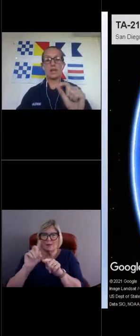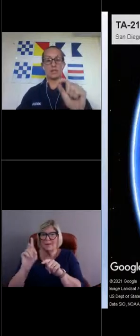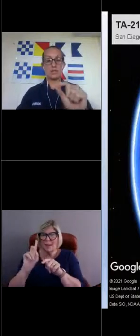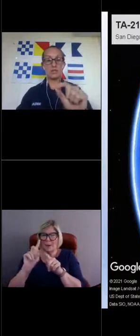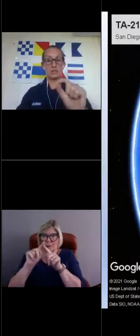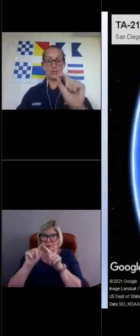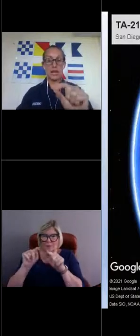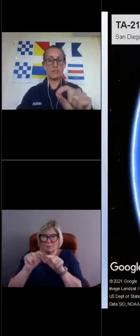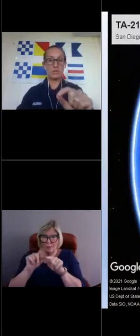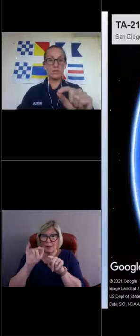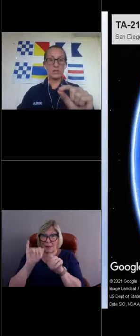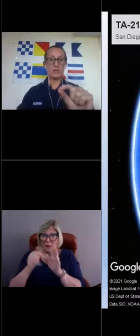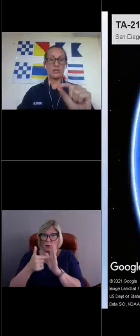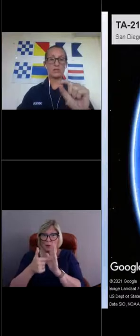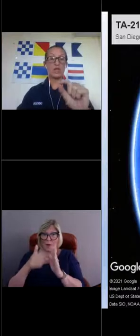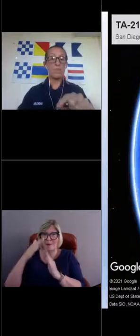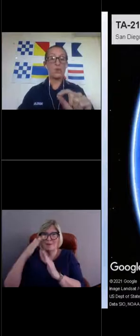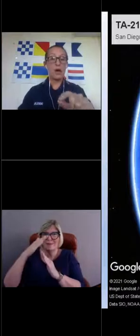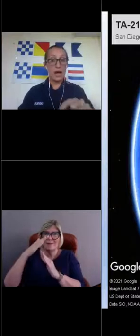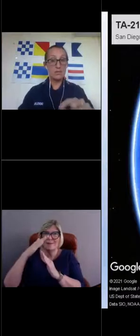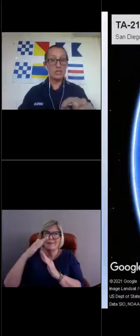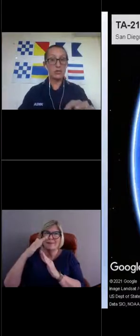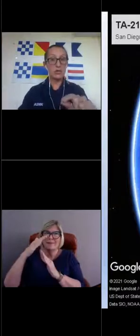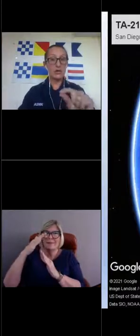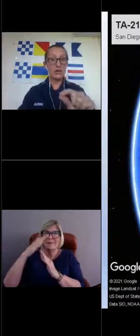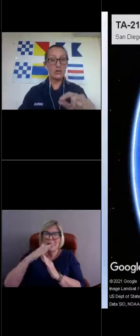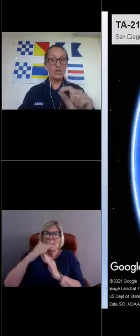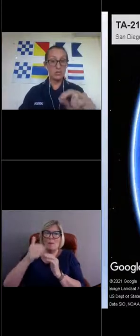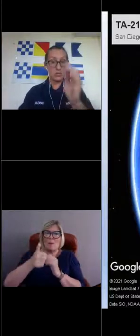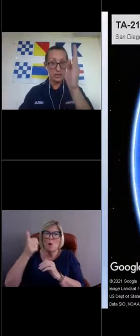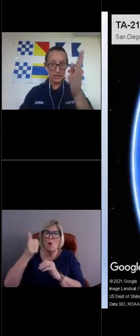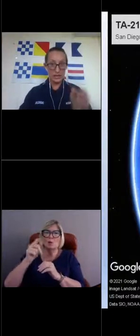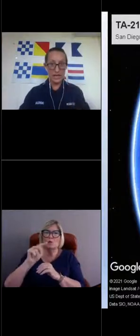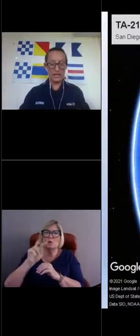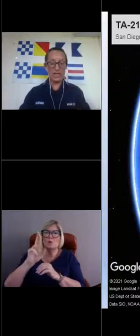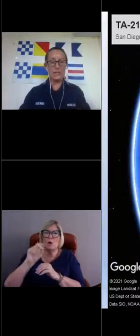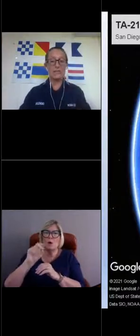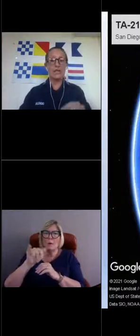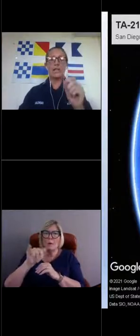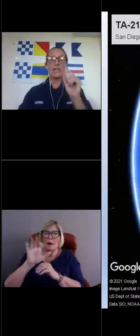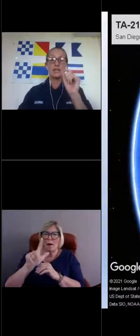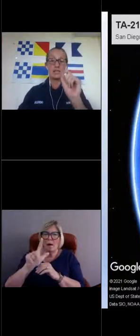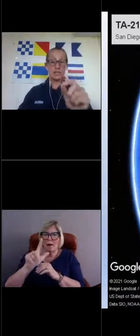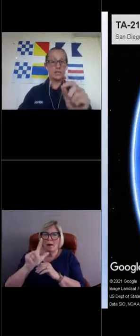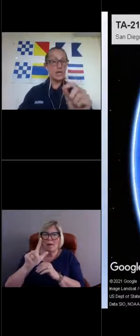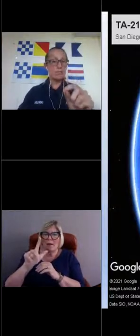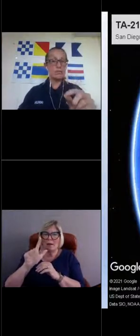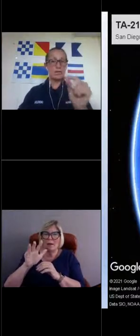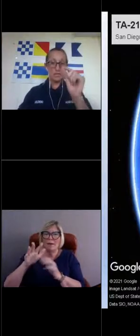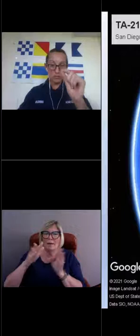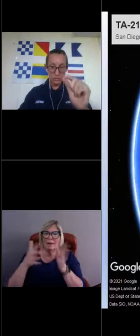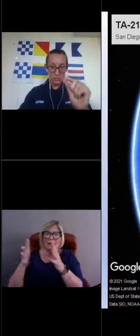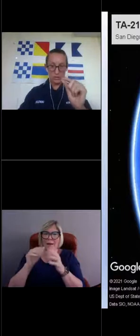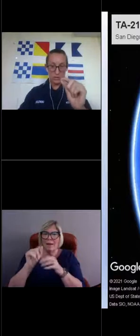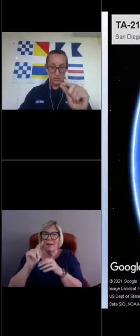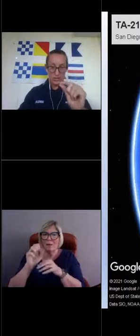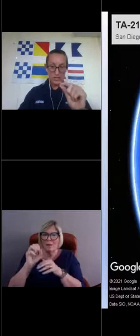That shows the top most tropical atmosphere and ocean buoy in that line. And they touch that buoy and they work their way